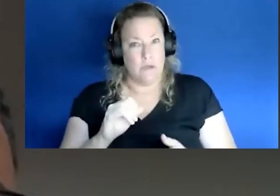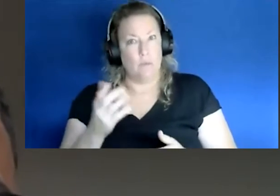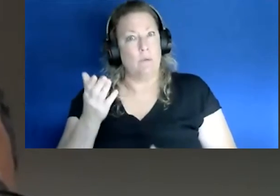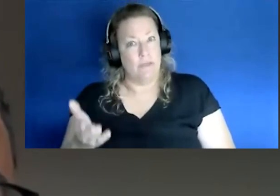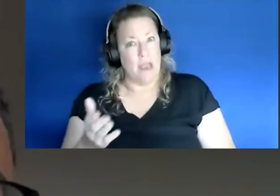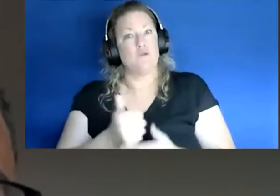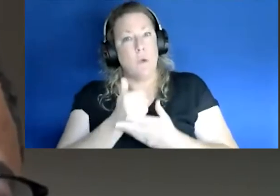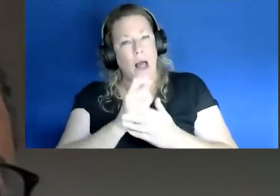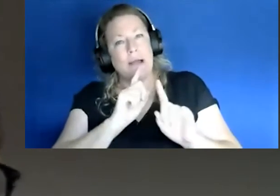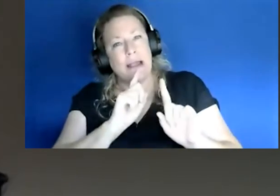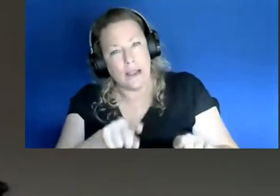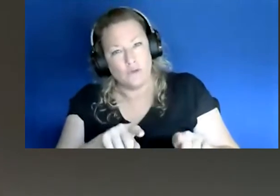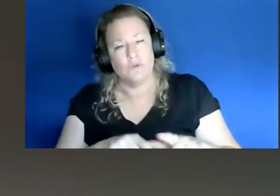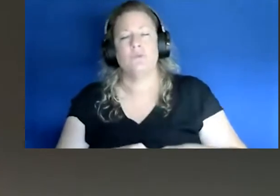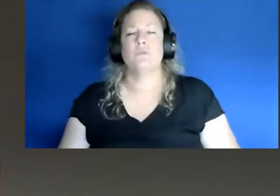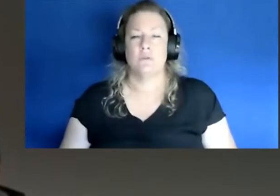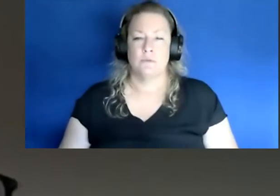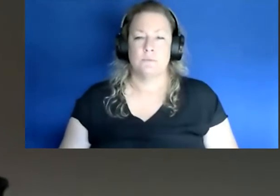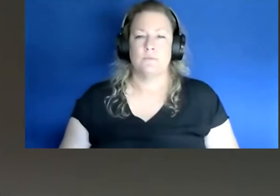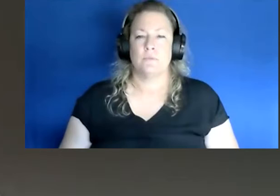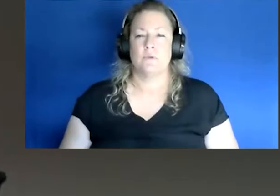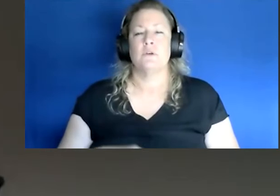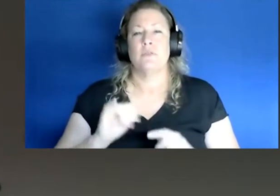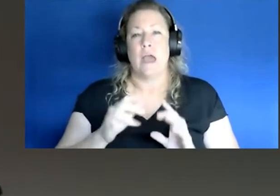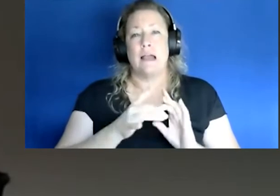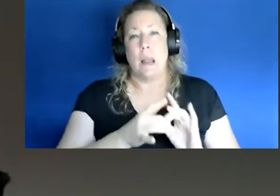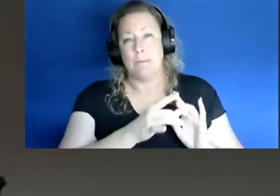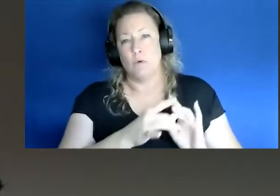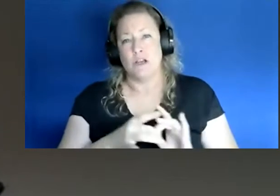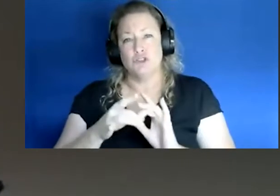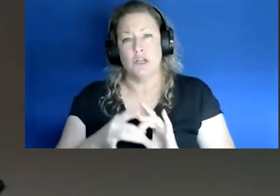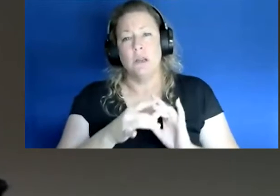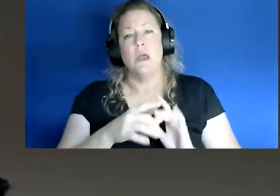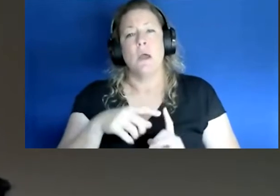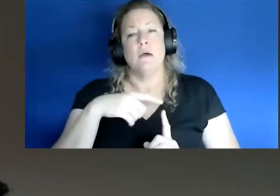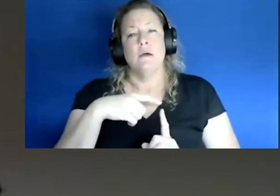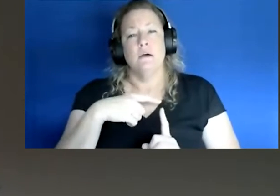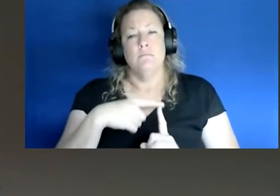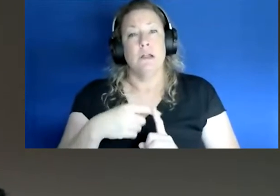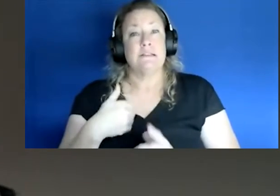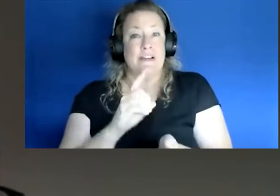therefore. So that collaboration and also having kind of physicians on hand to answer a lot of